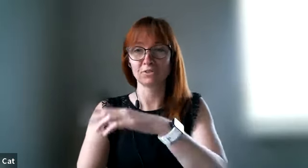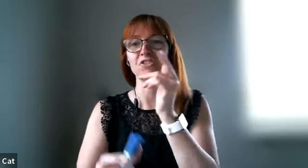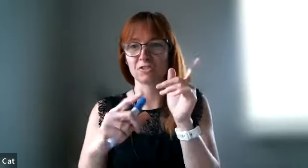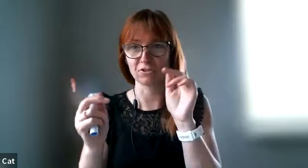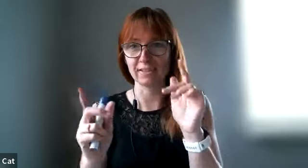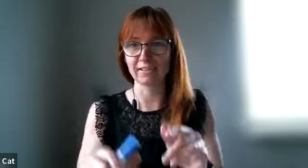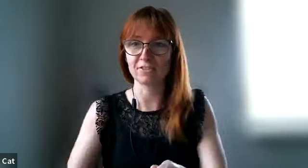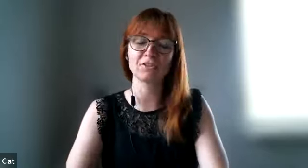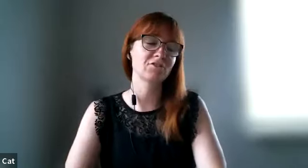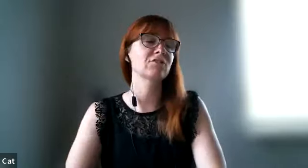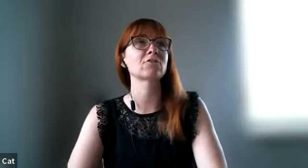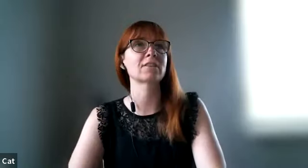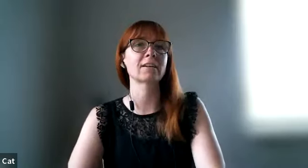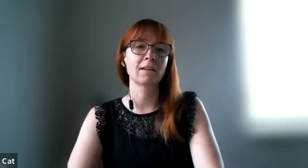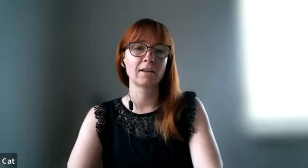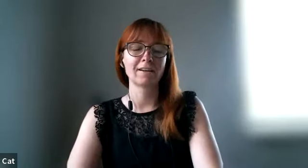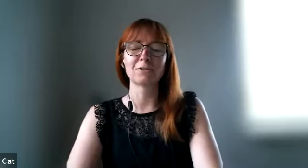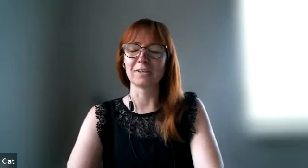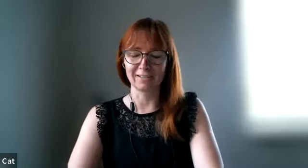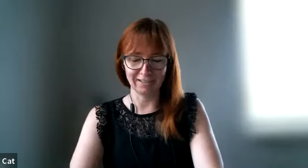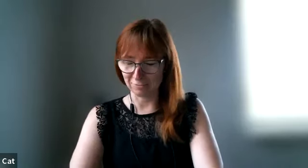she doesn't talk like that she she talks like okay i have to